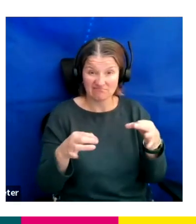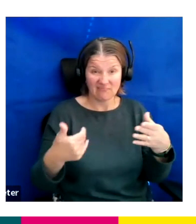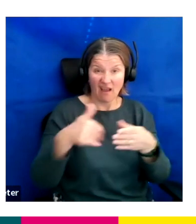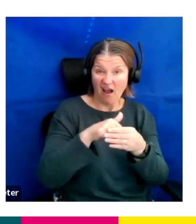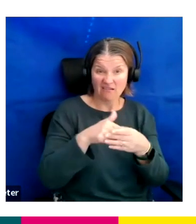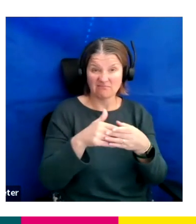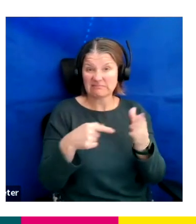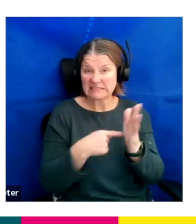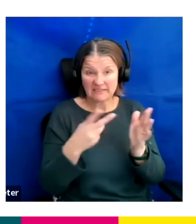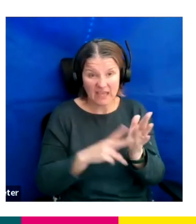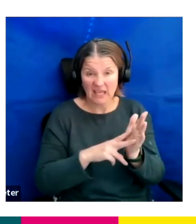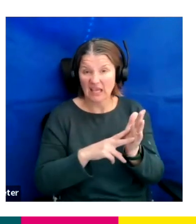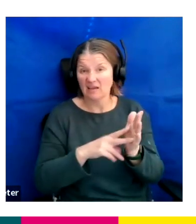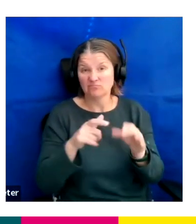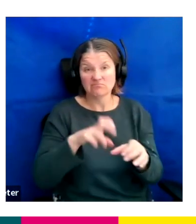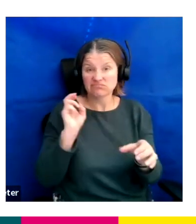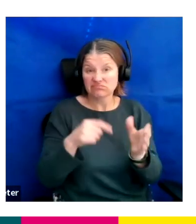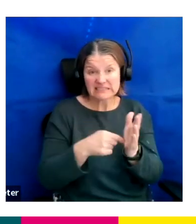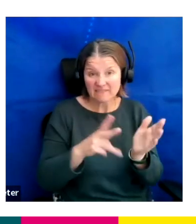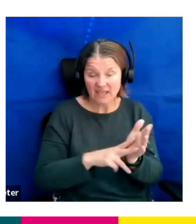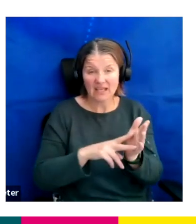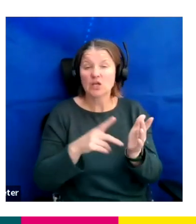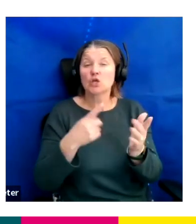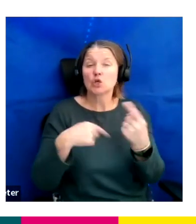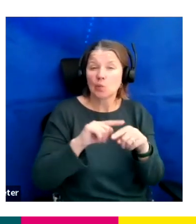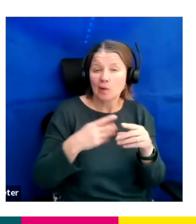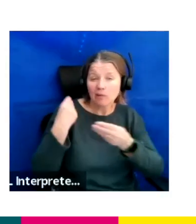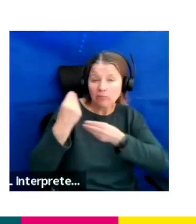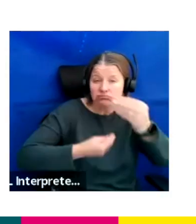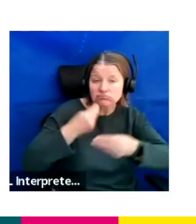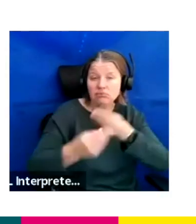So you'll hear a bit more about what the work that we are doing across the business, particularly